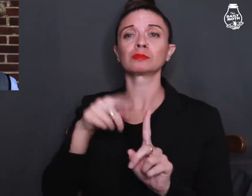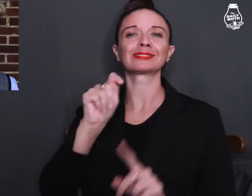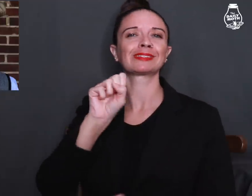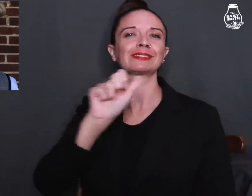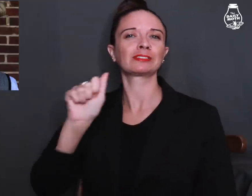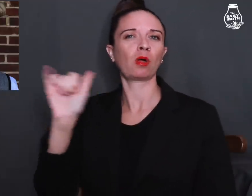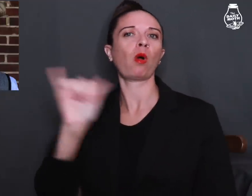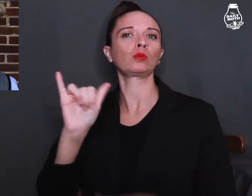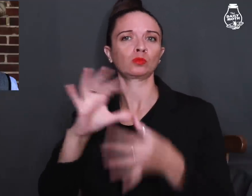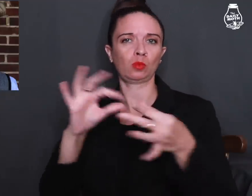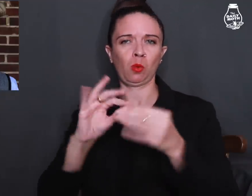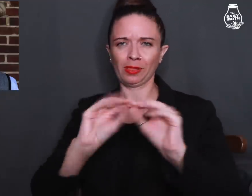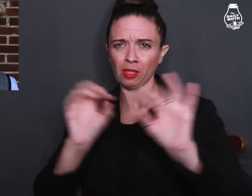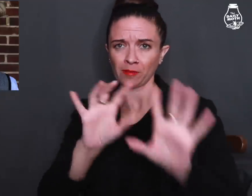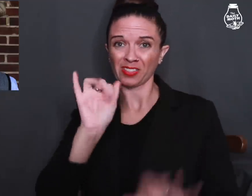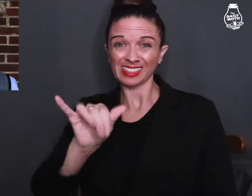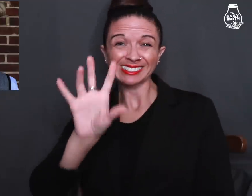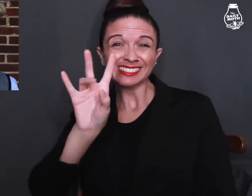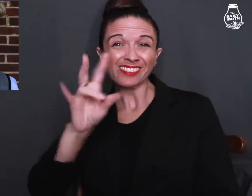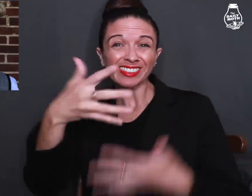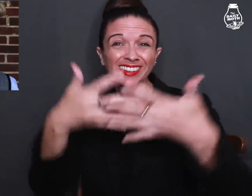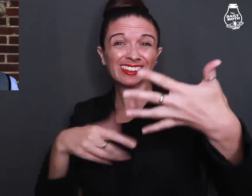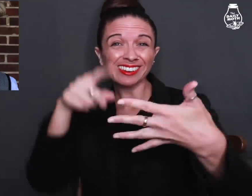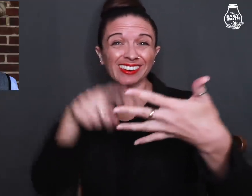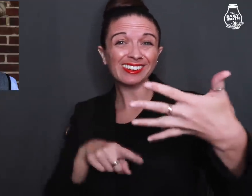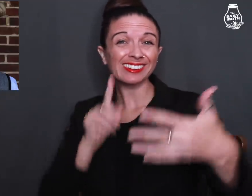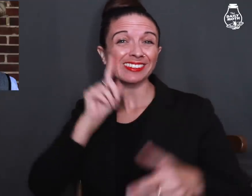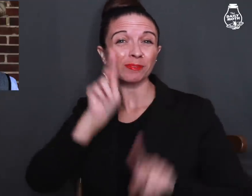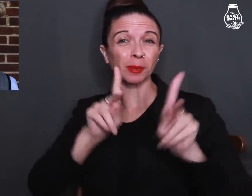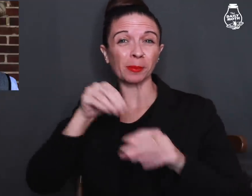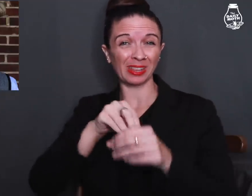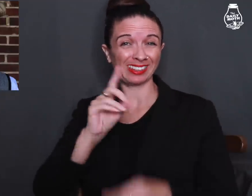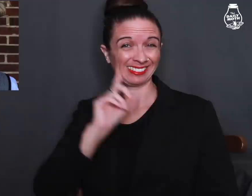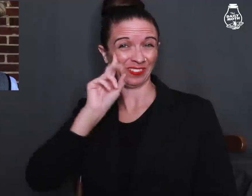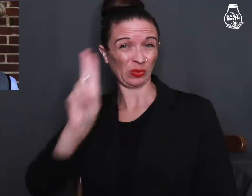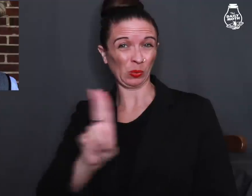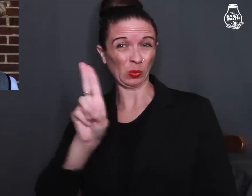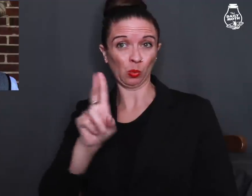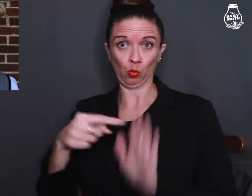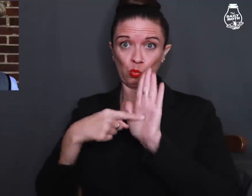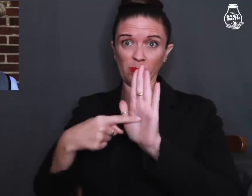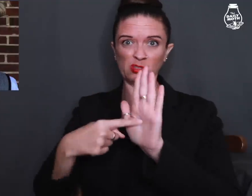She also clarifies that the 7 Deaf people in "Deaf U" do